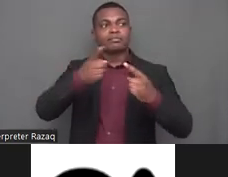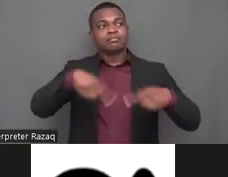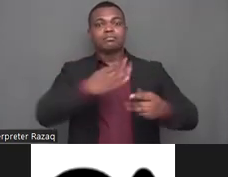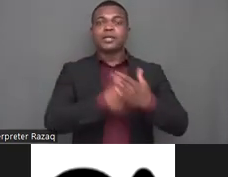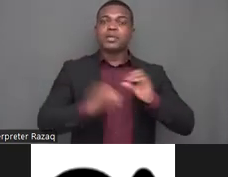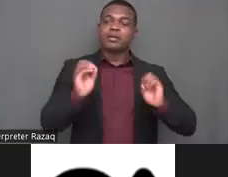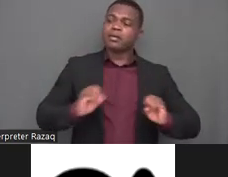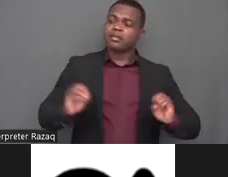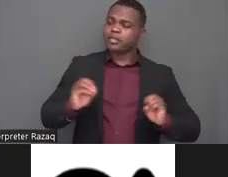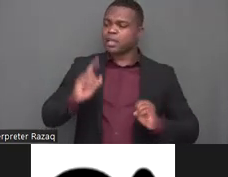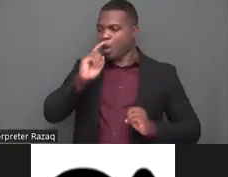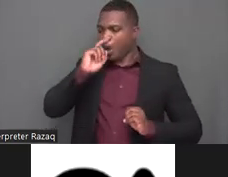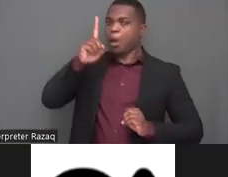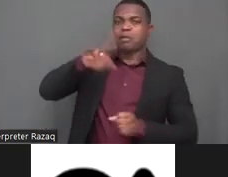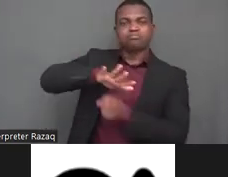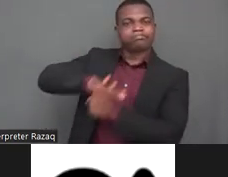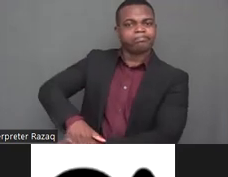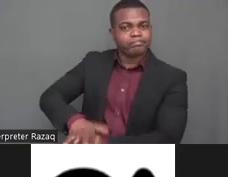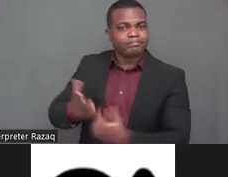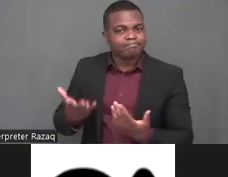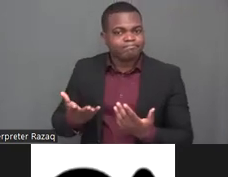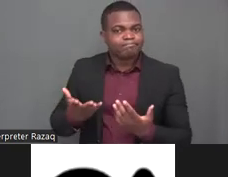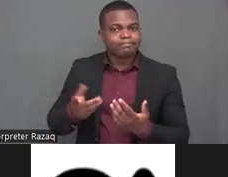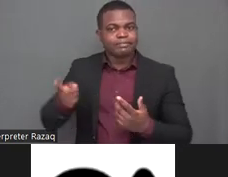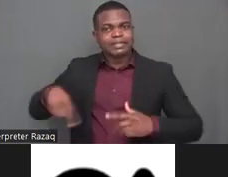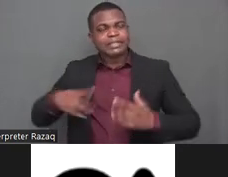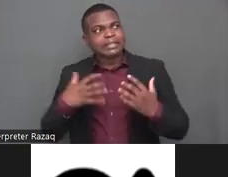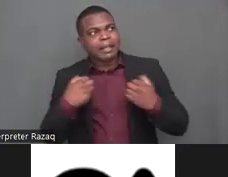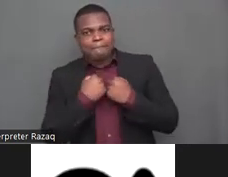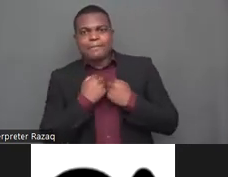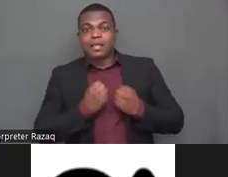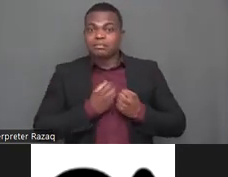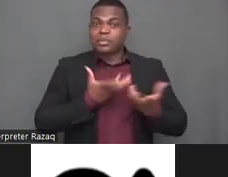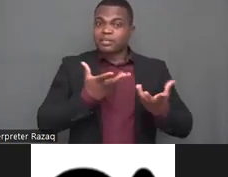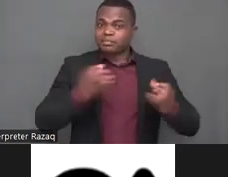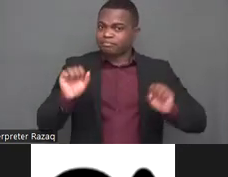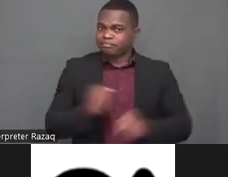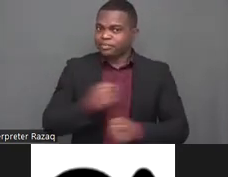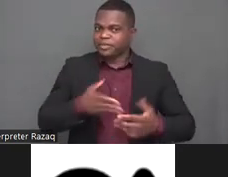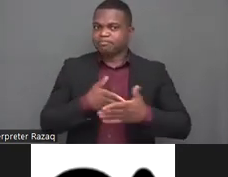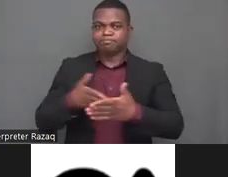disabilities especially women with disabilities who are activists and academics who have led